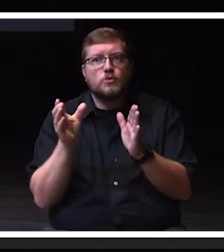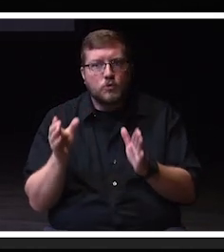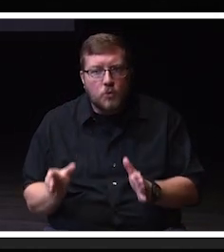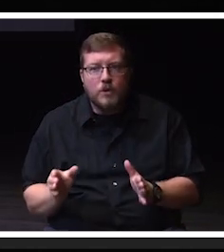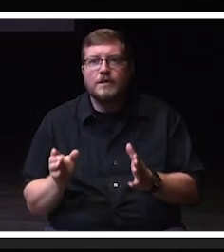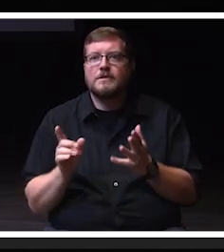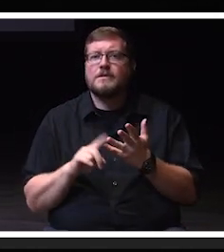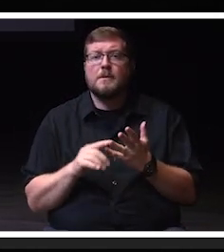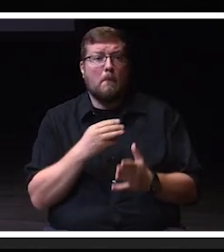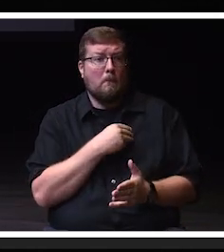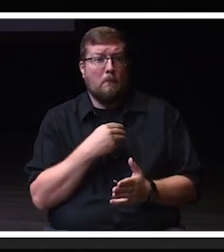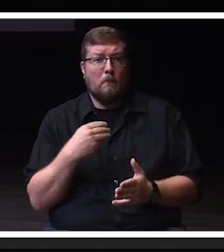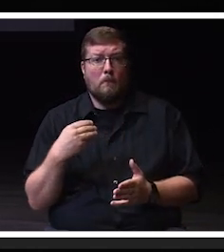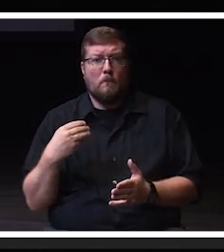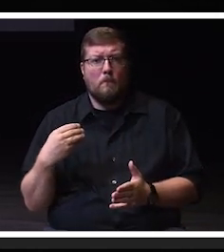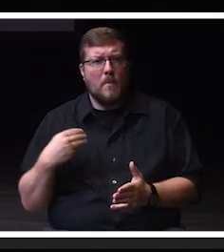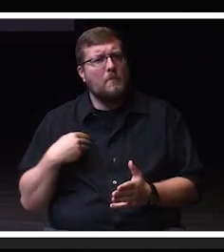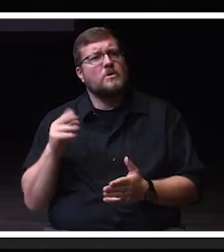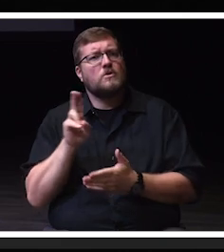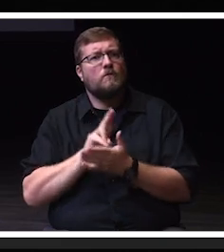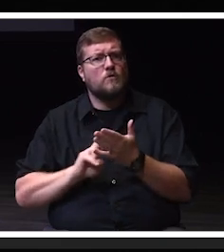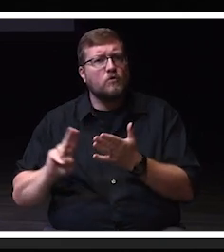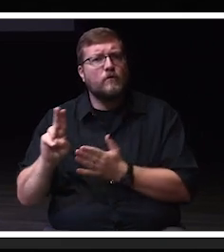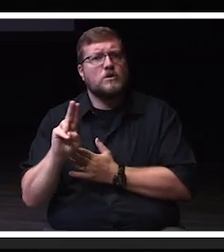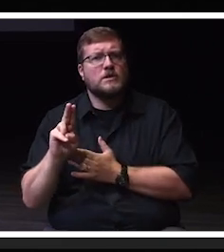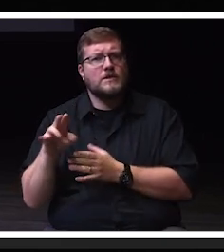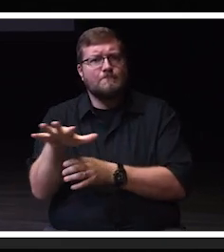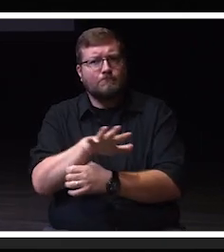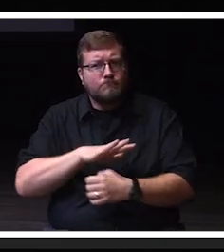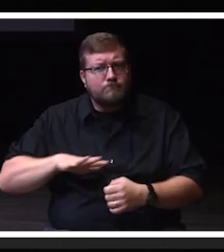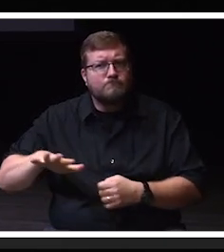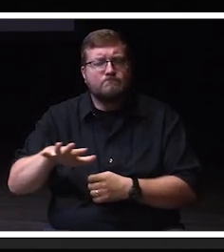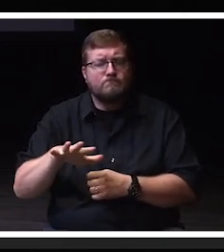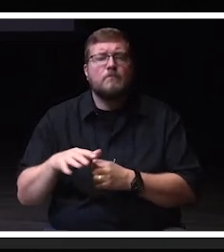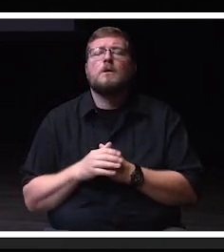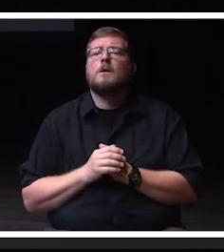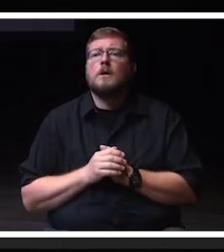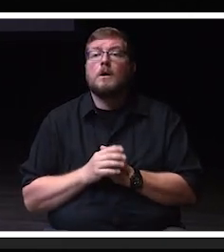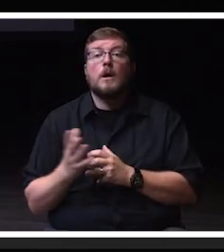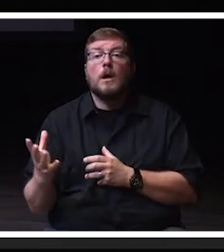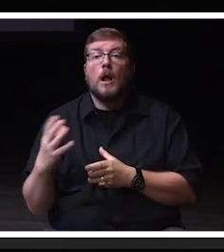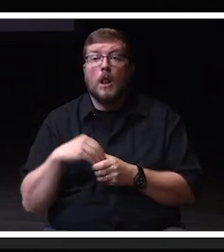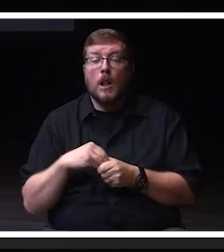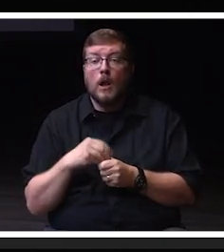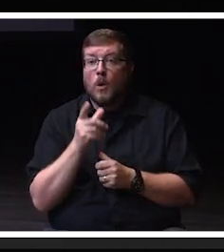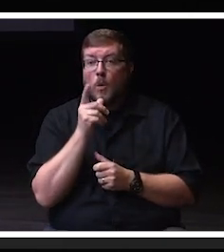and members of the greater university community, including the UW-Whitewater